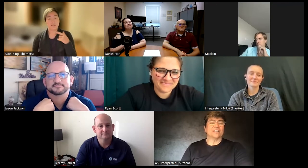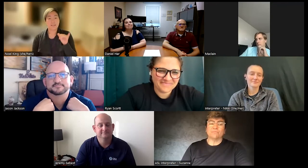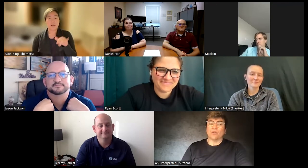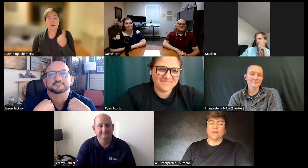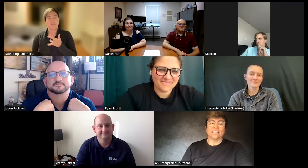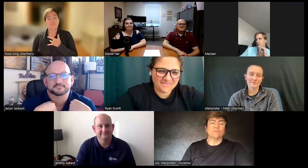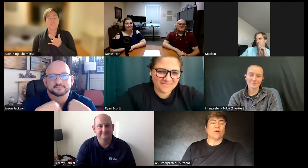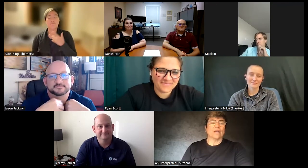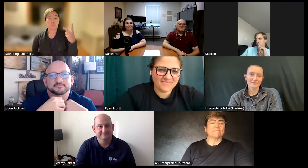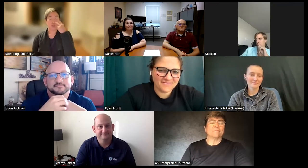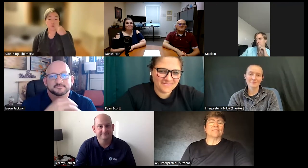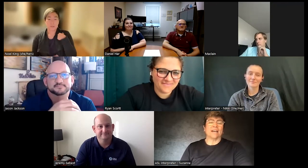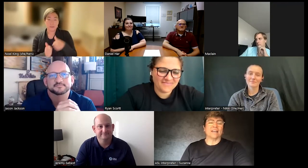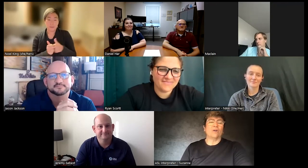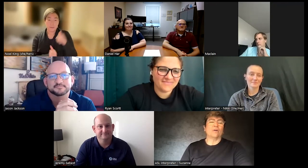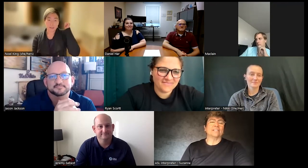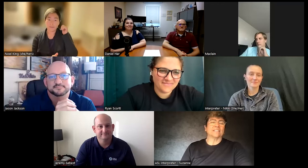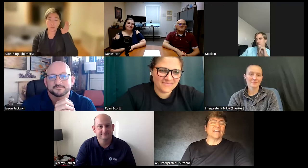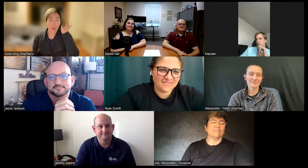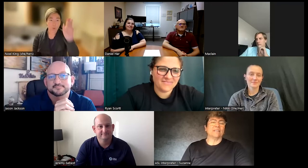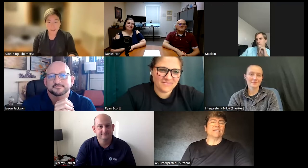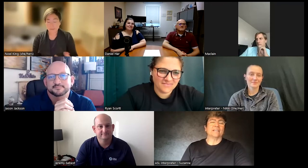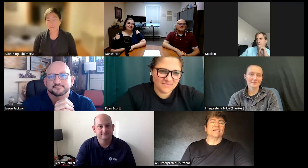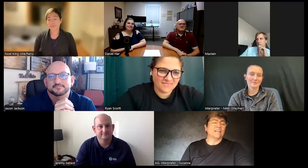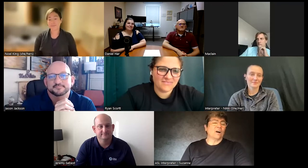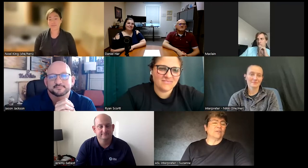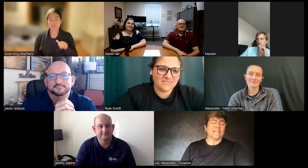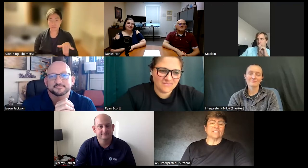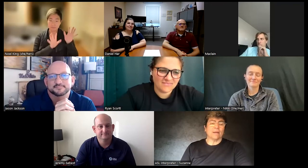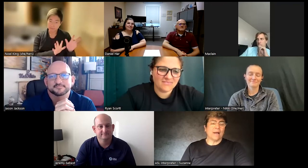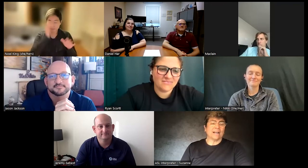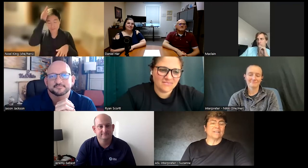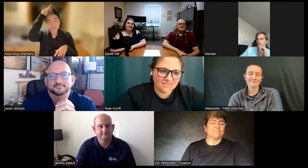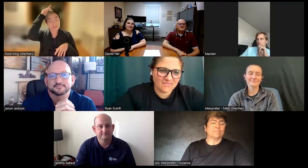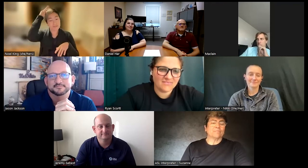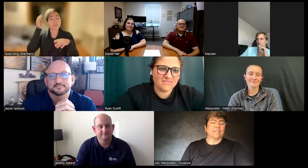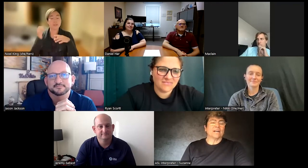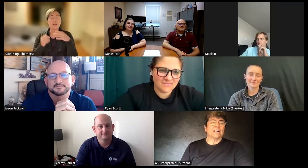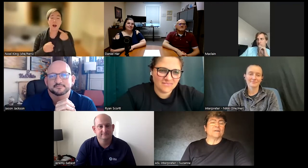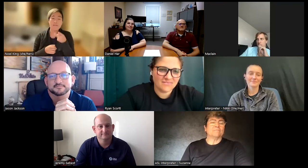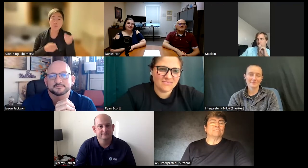keep going keep going that always gave me he always has my back